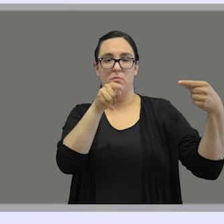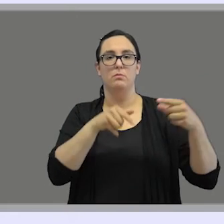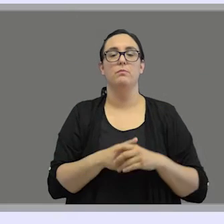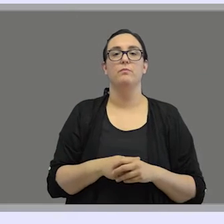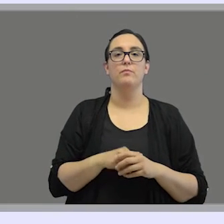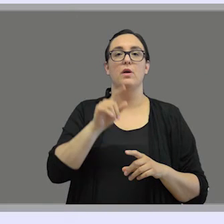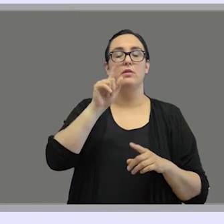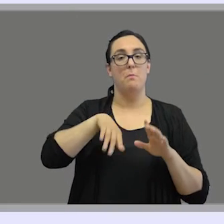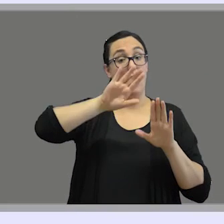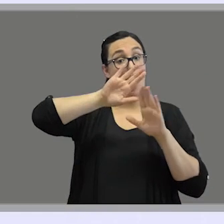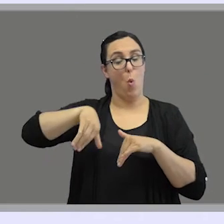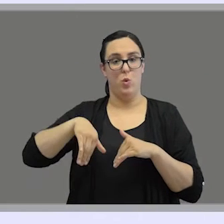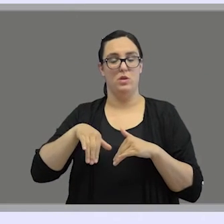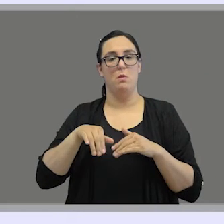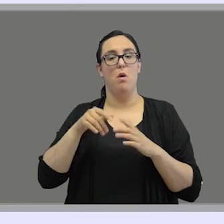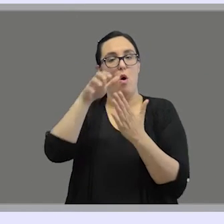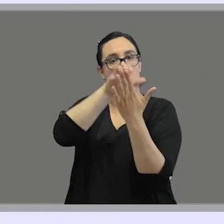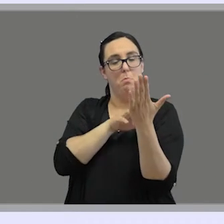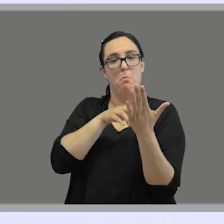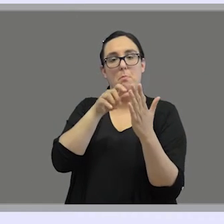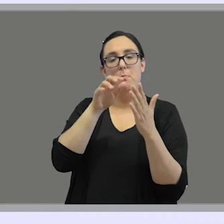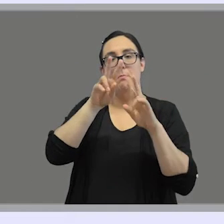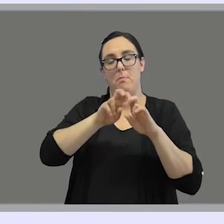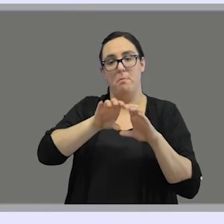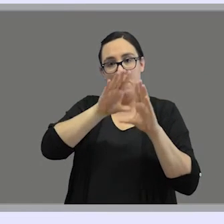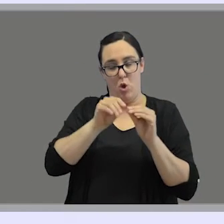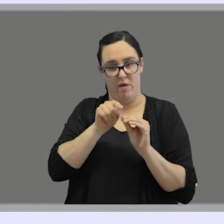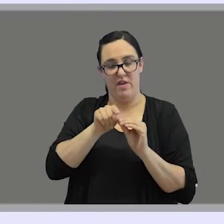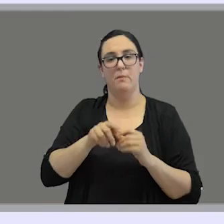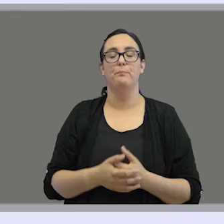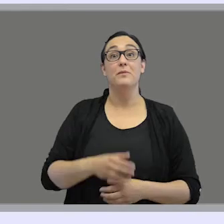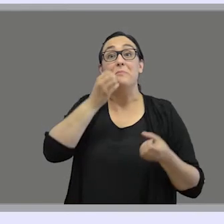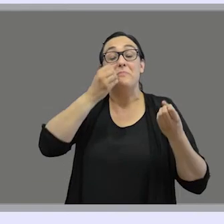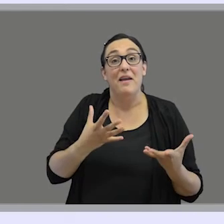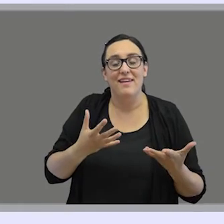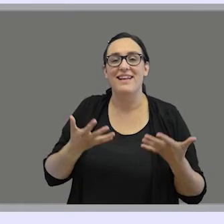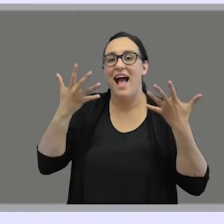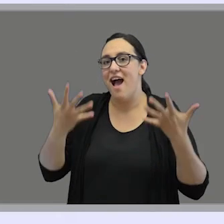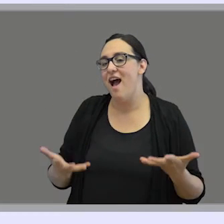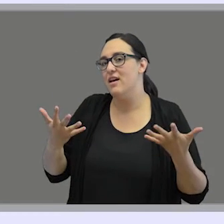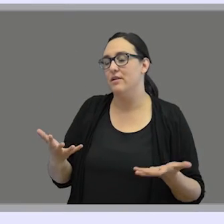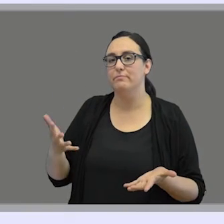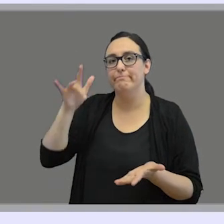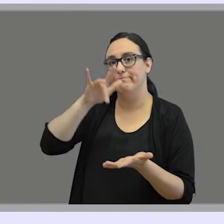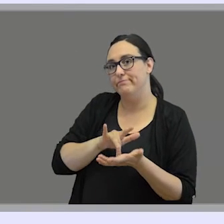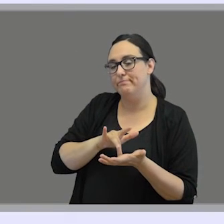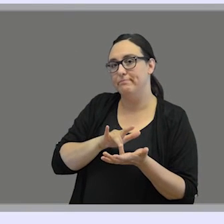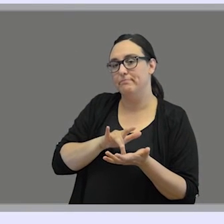as well as another reference at the end of the video. Now